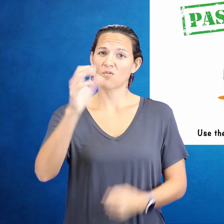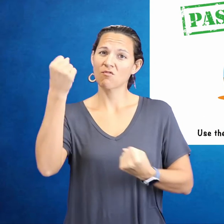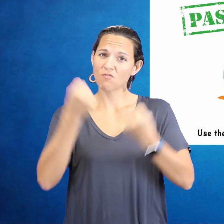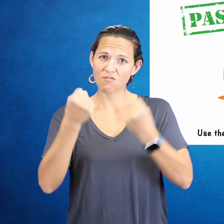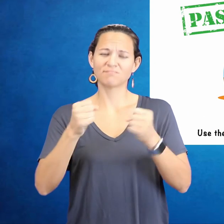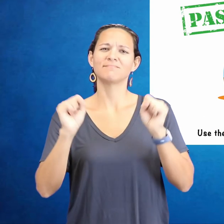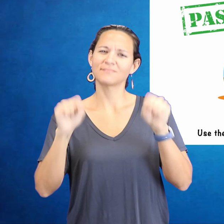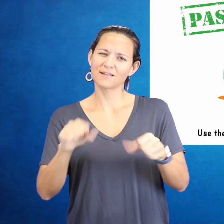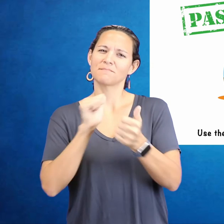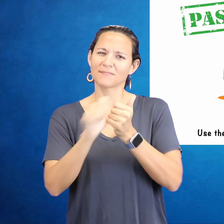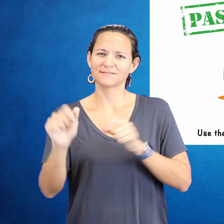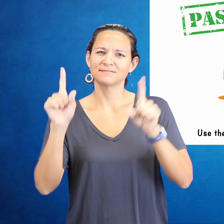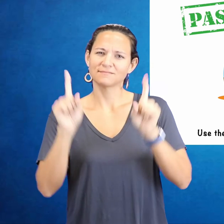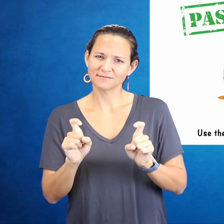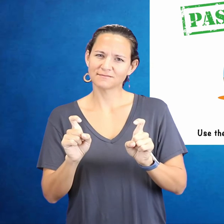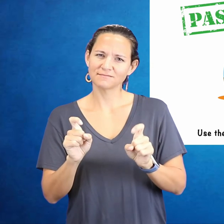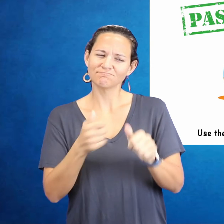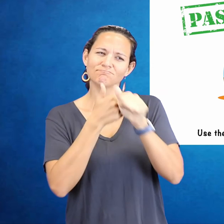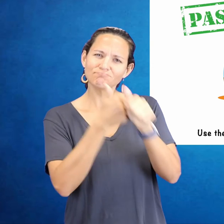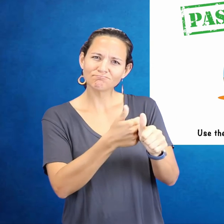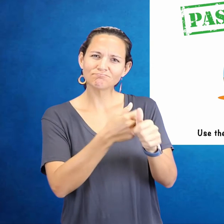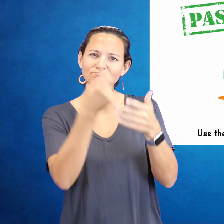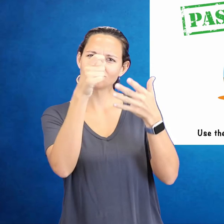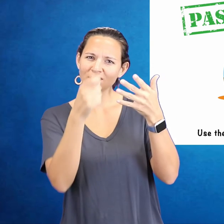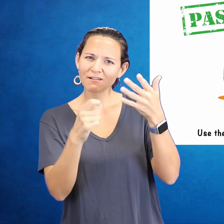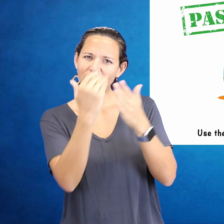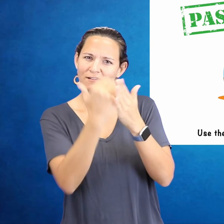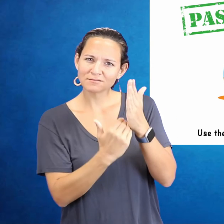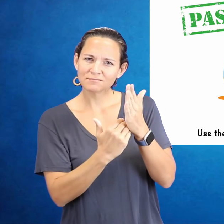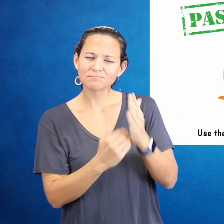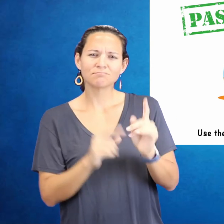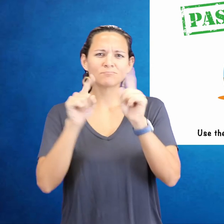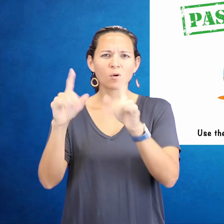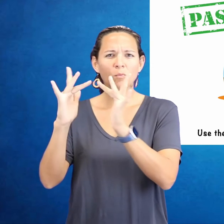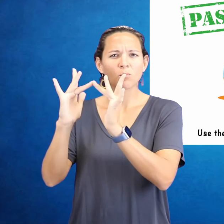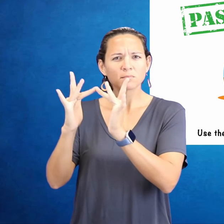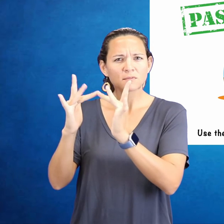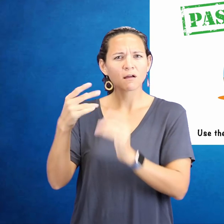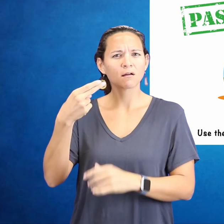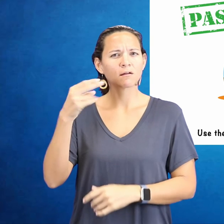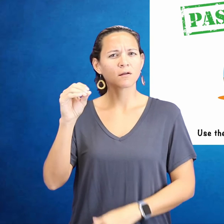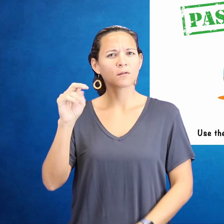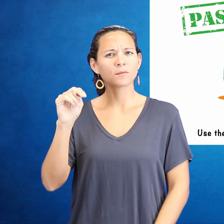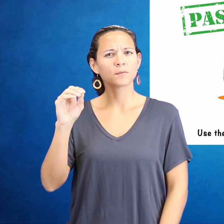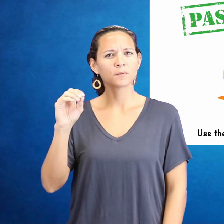Your car can pass the test. Use the information and checklist at honolulu.gov/csd.